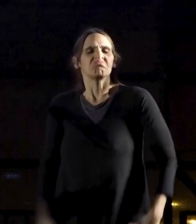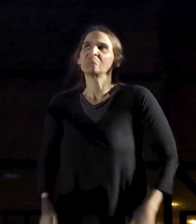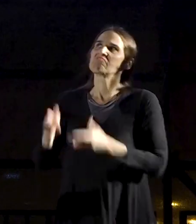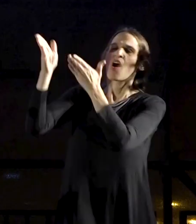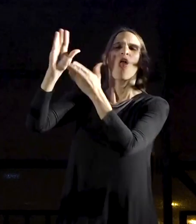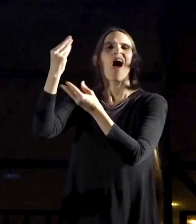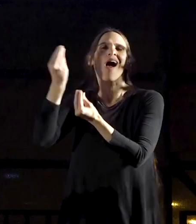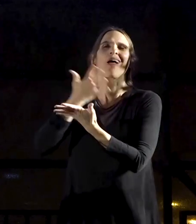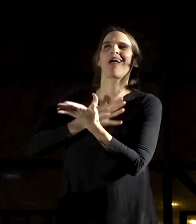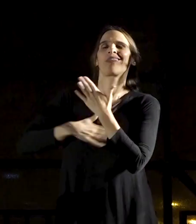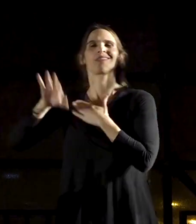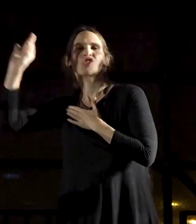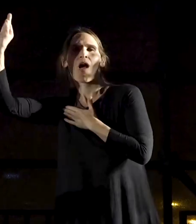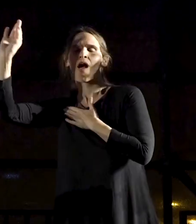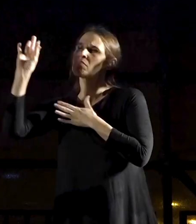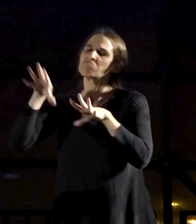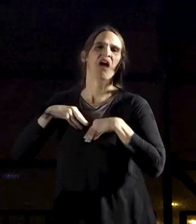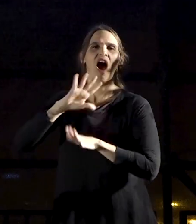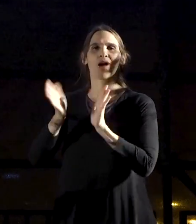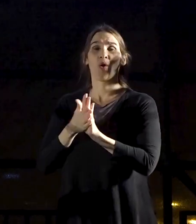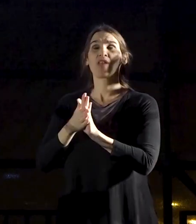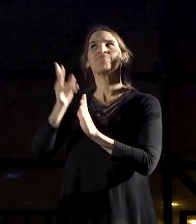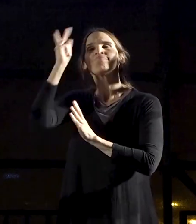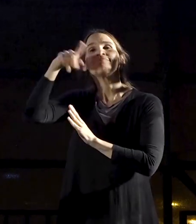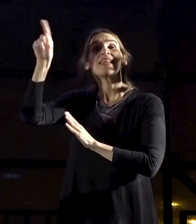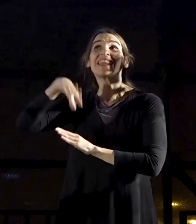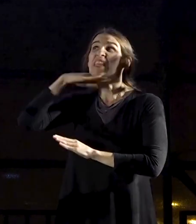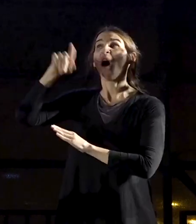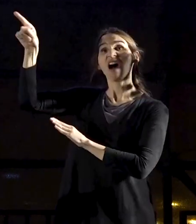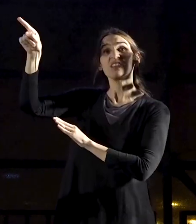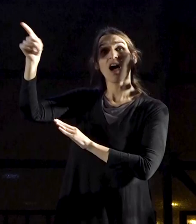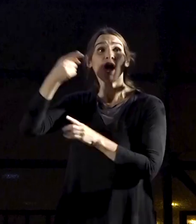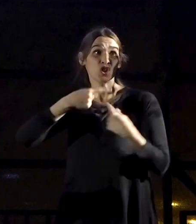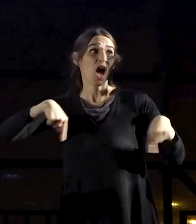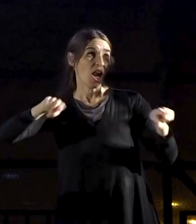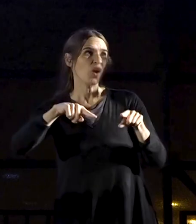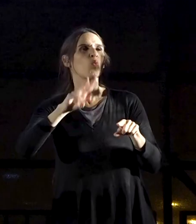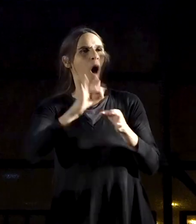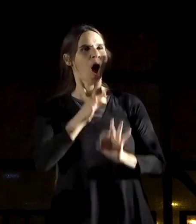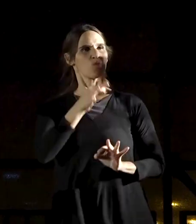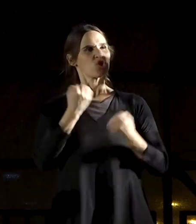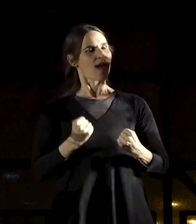We also understand that you’re sick and tired of the fact that we still have a backbone.